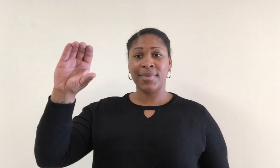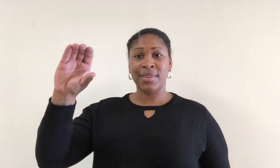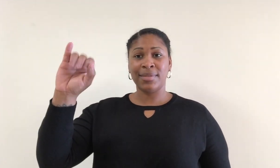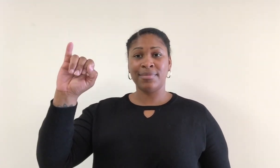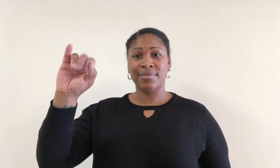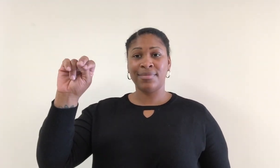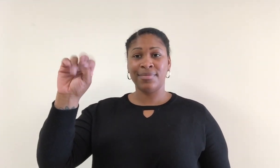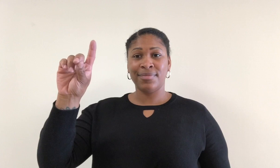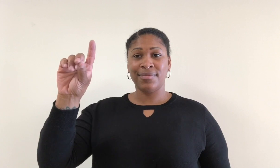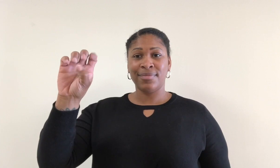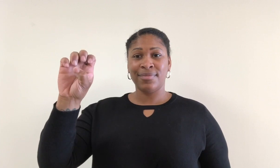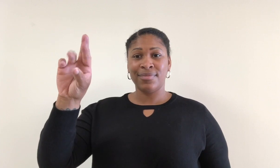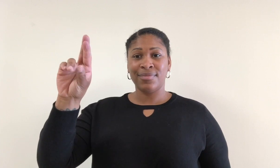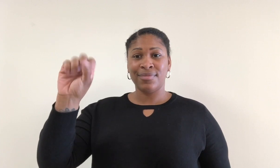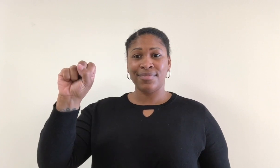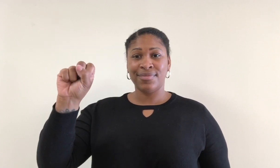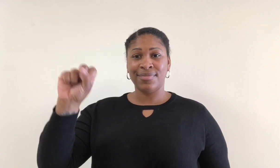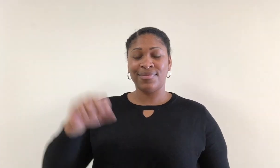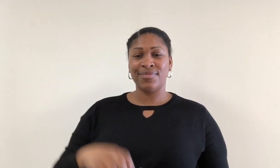Cinders